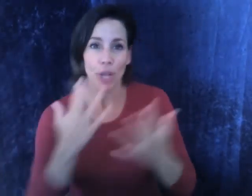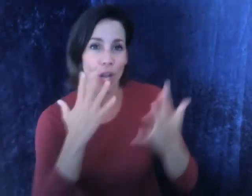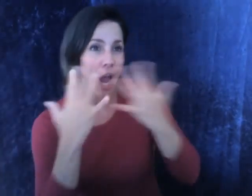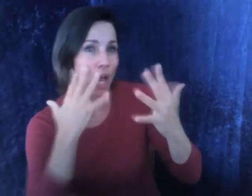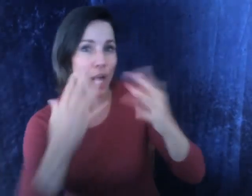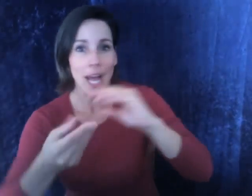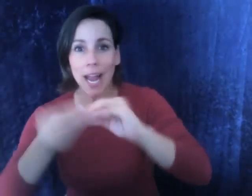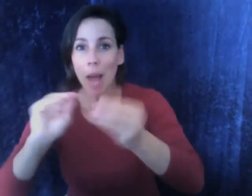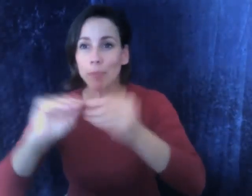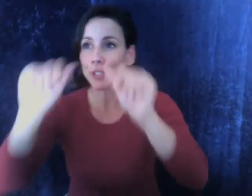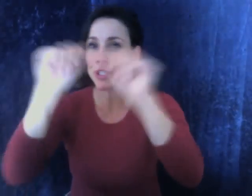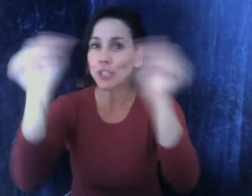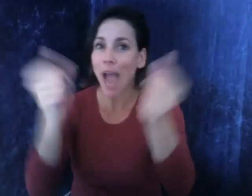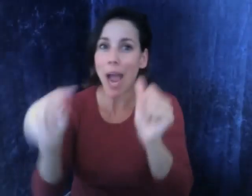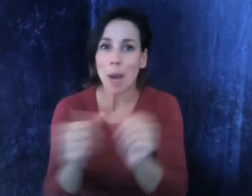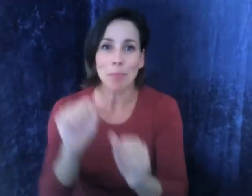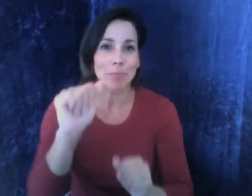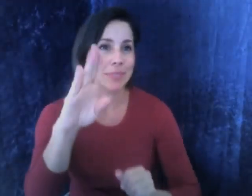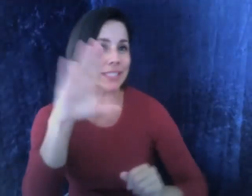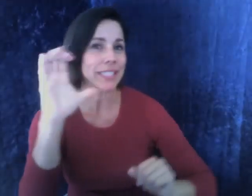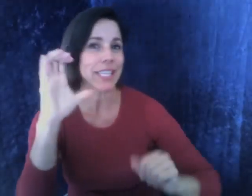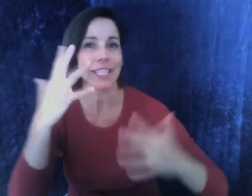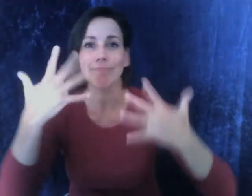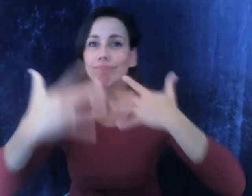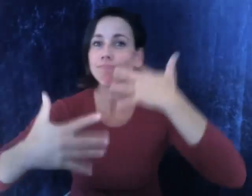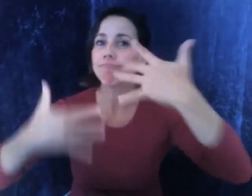They will know their name, colors, numbers, shapes and ABC's